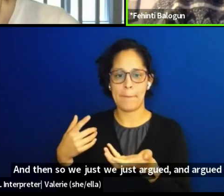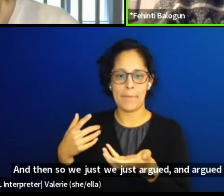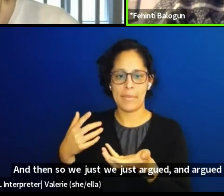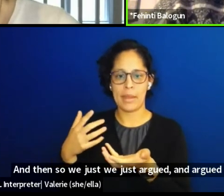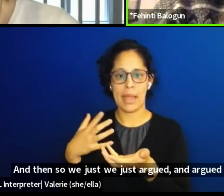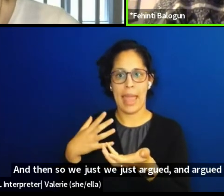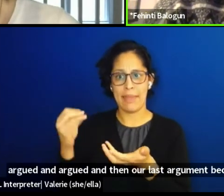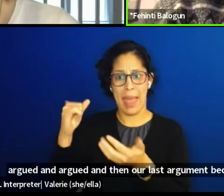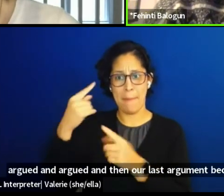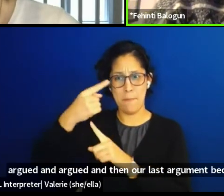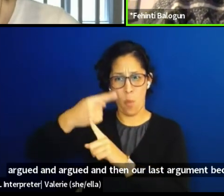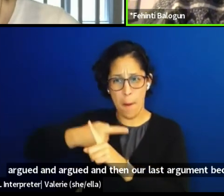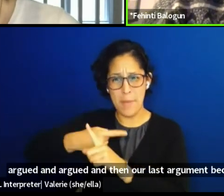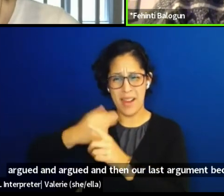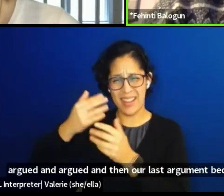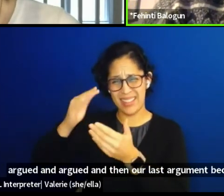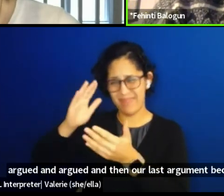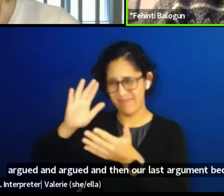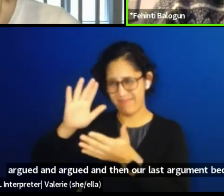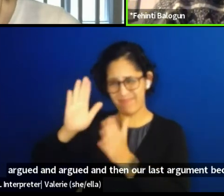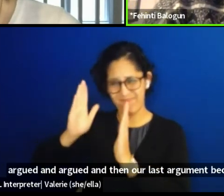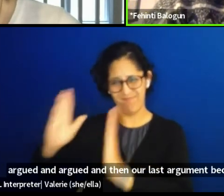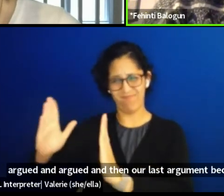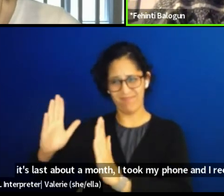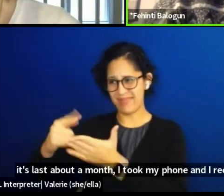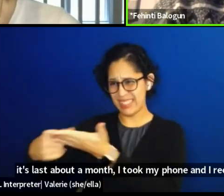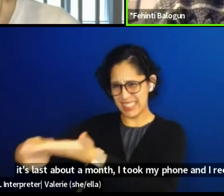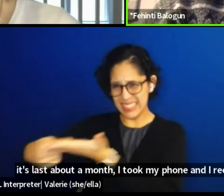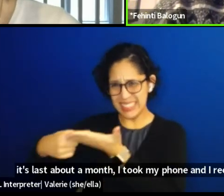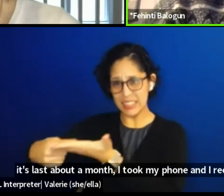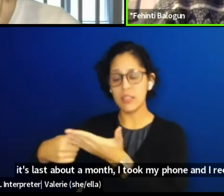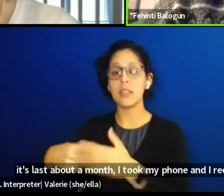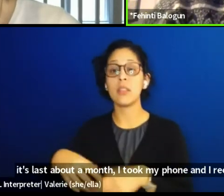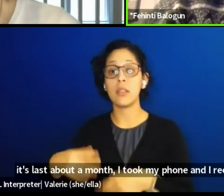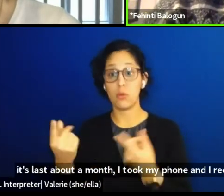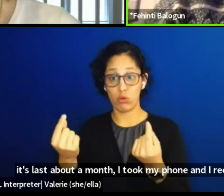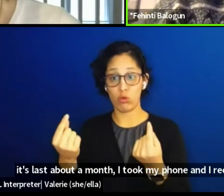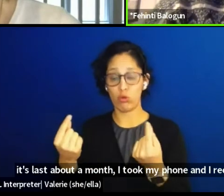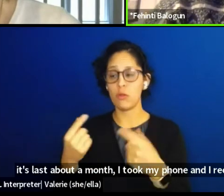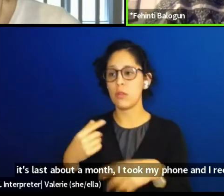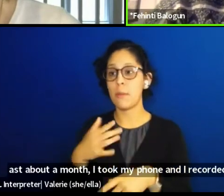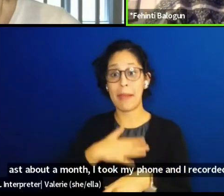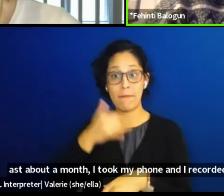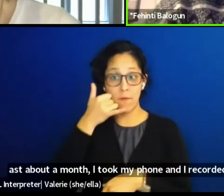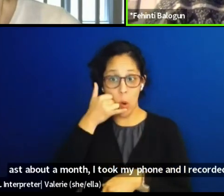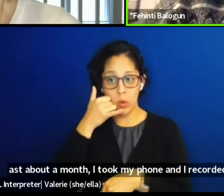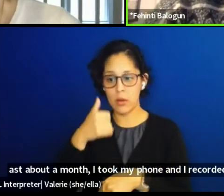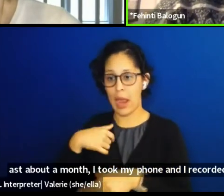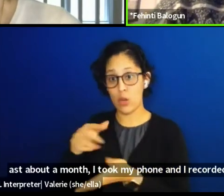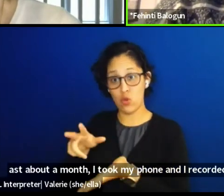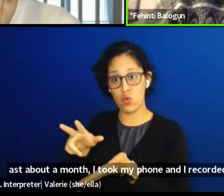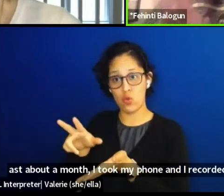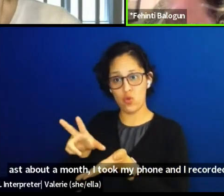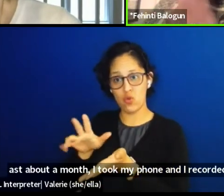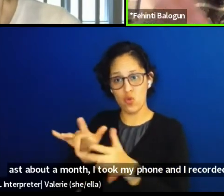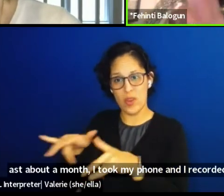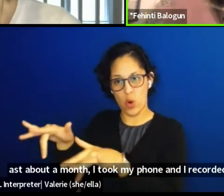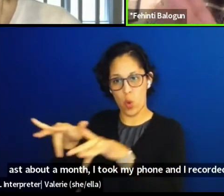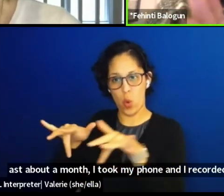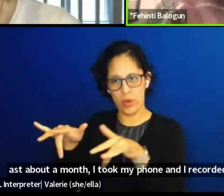I took my phone and I recorded the conversation and I put it under a pillow and she didn't know